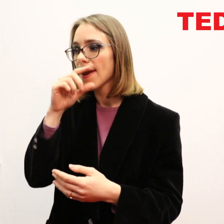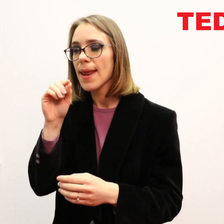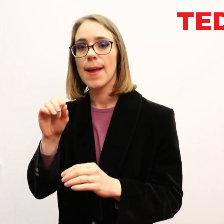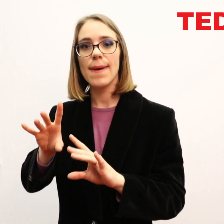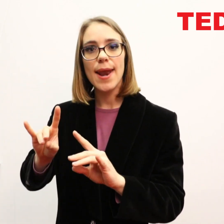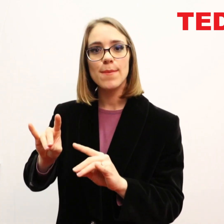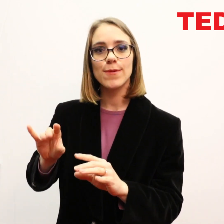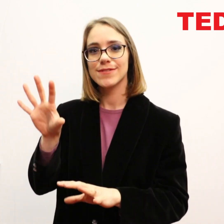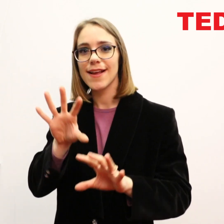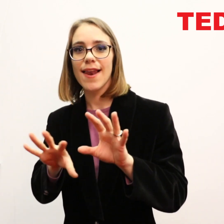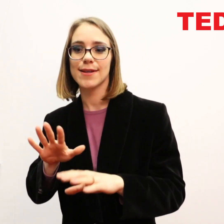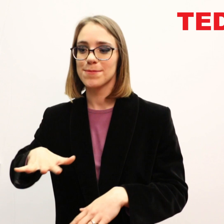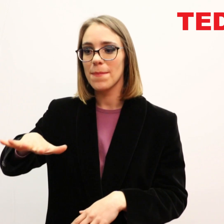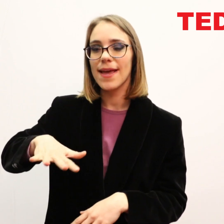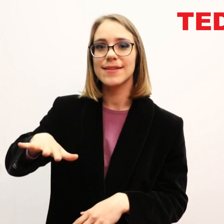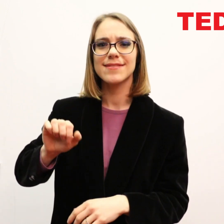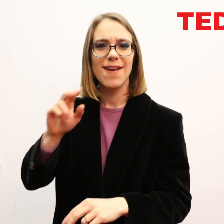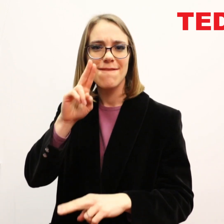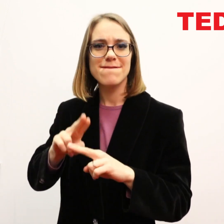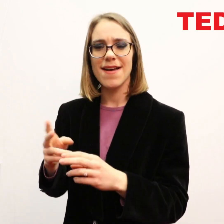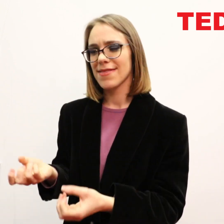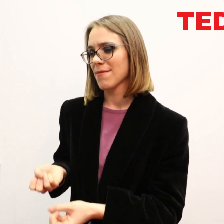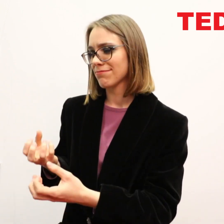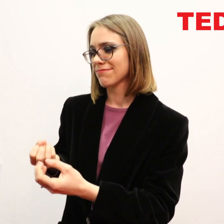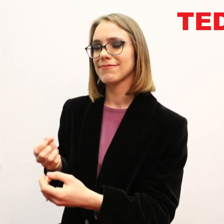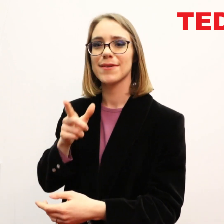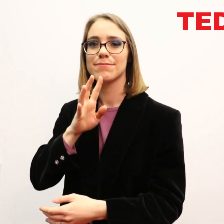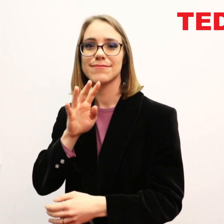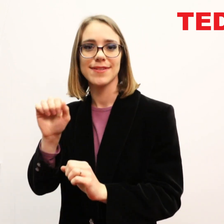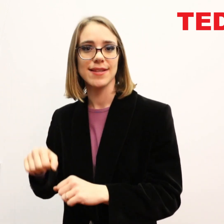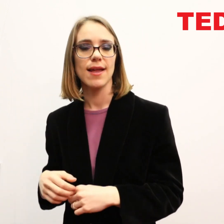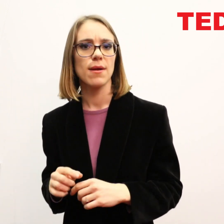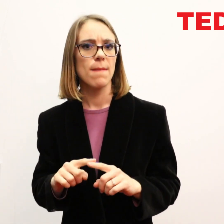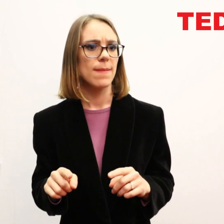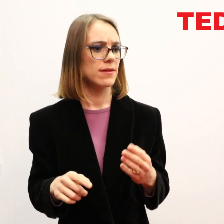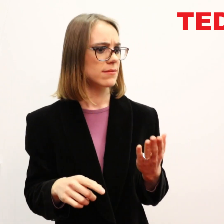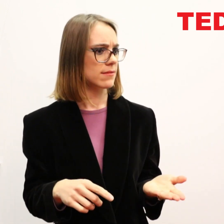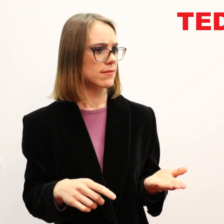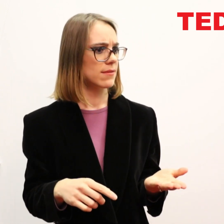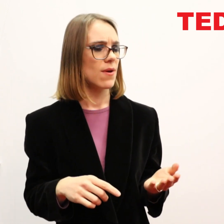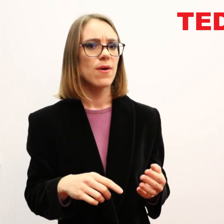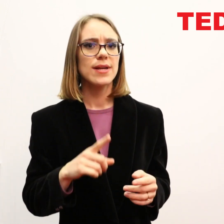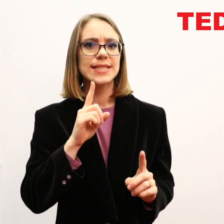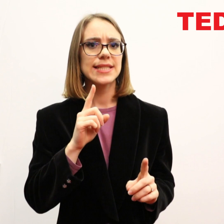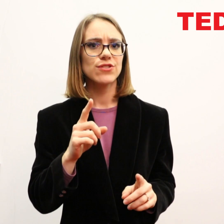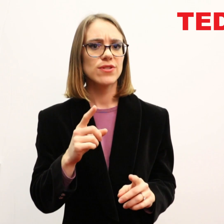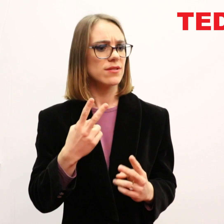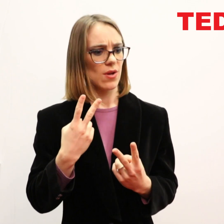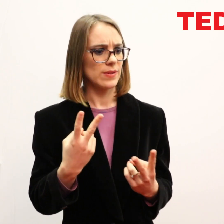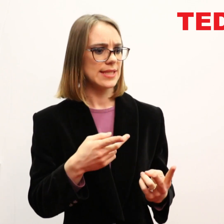name animals, colors, places and all the fun stuff kids verbalize. But the teachers in the Deaf schools